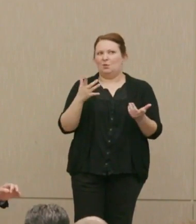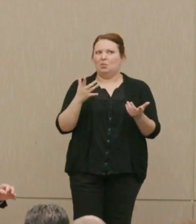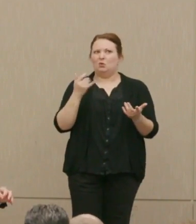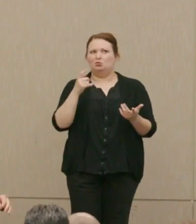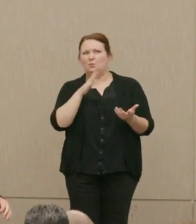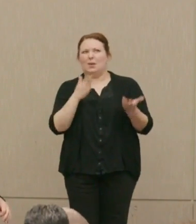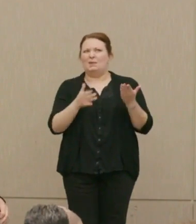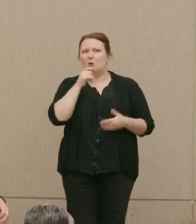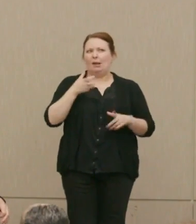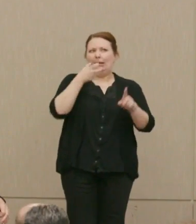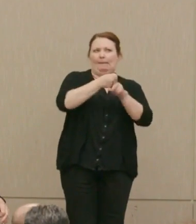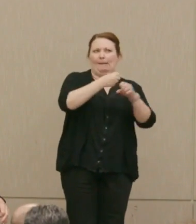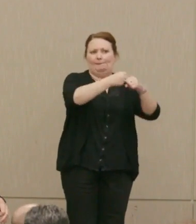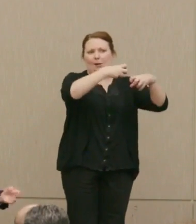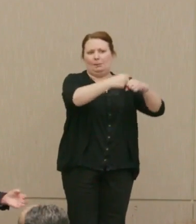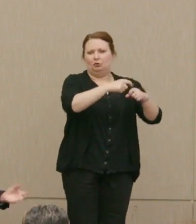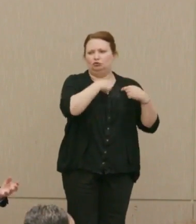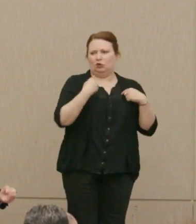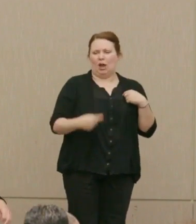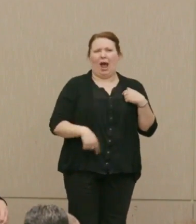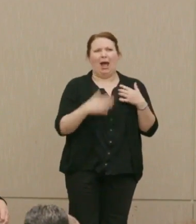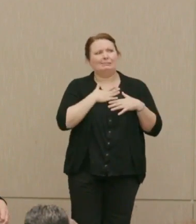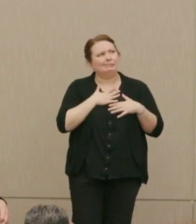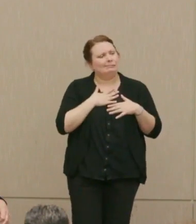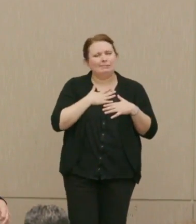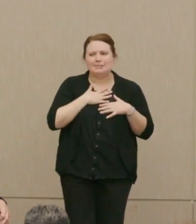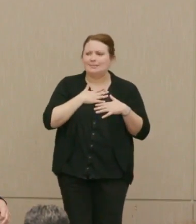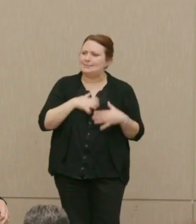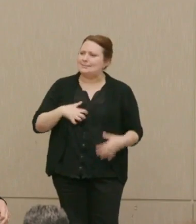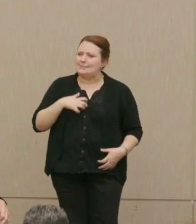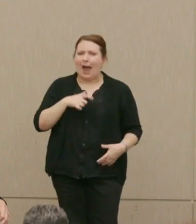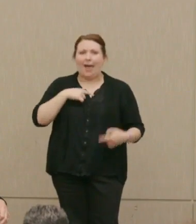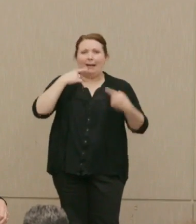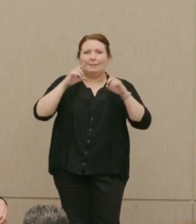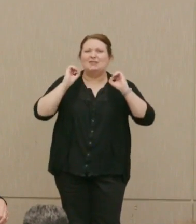That was very anguishing to me, meaning I'd accomplished nothing in side.